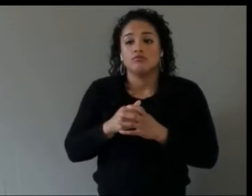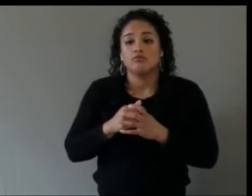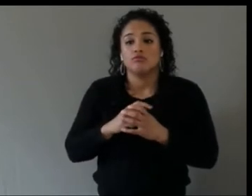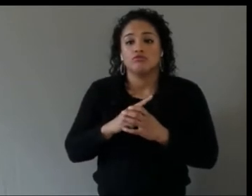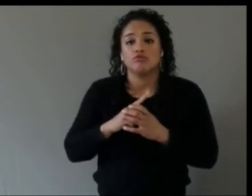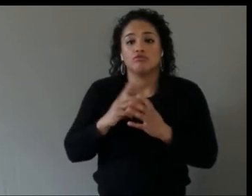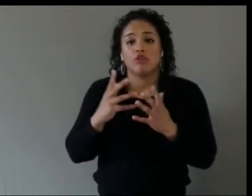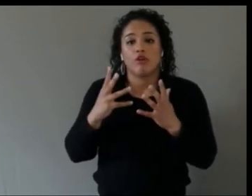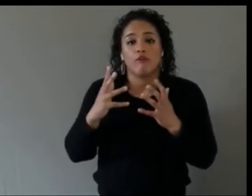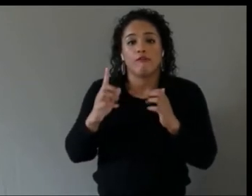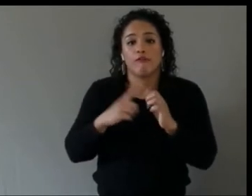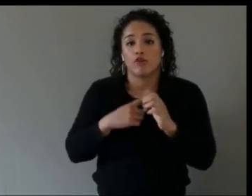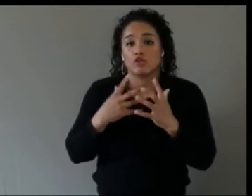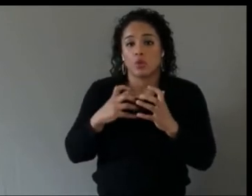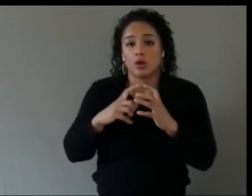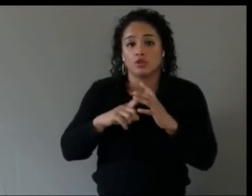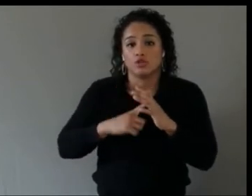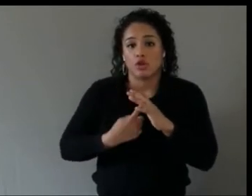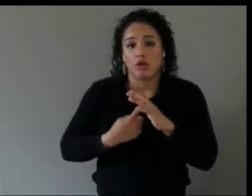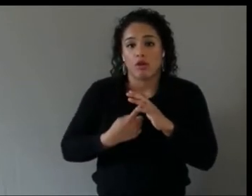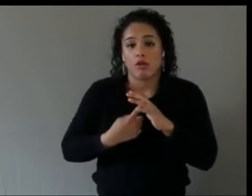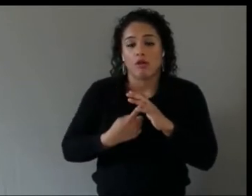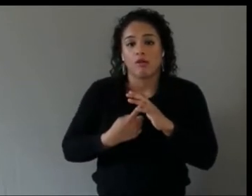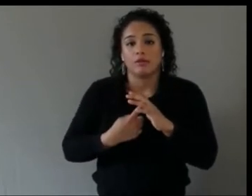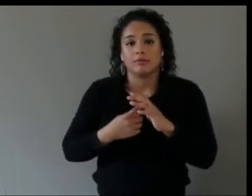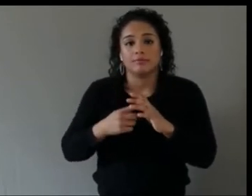are going to start listening to people really quick.